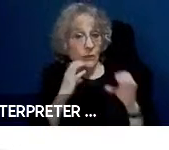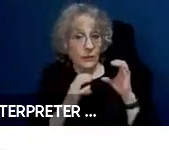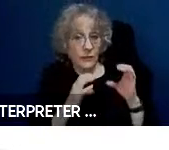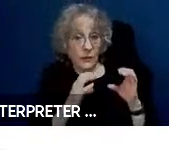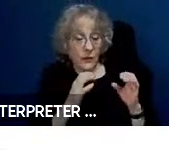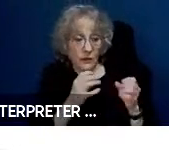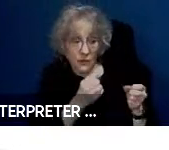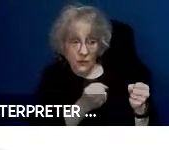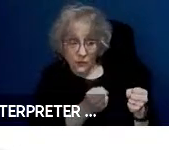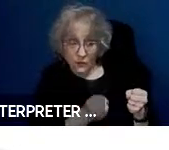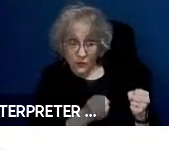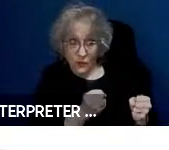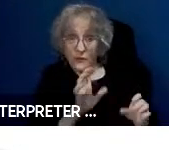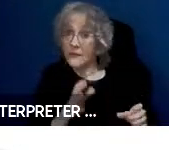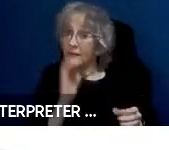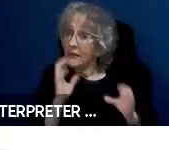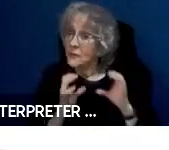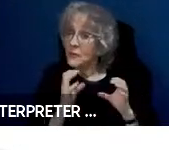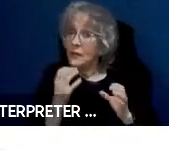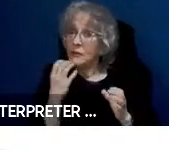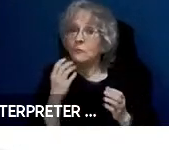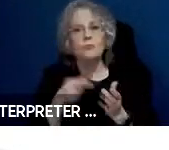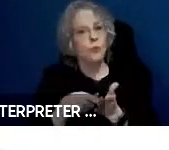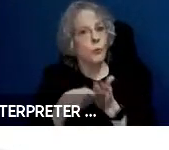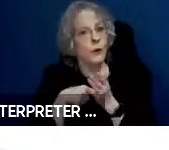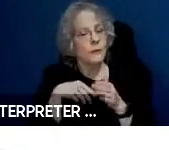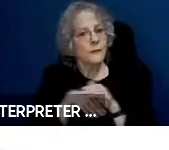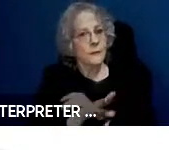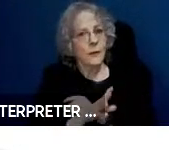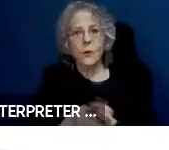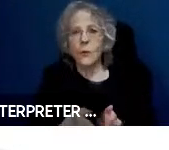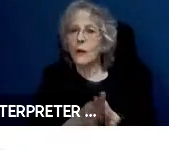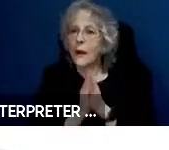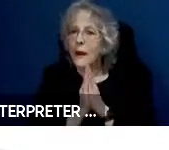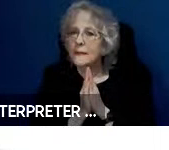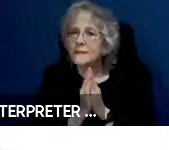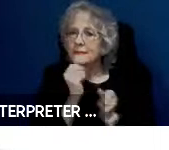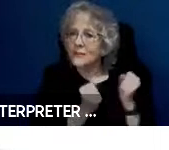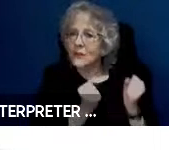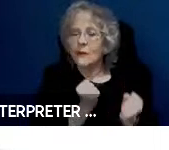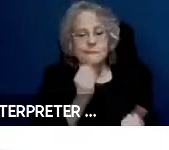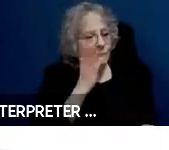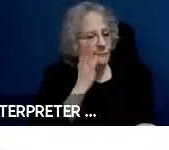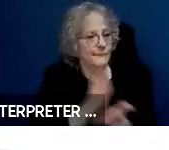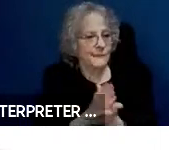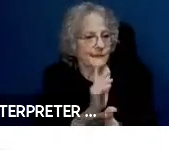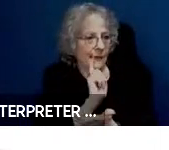be accessible? What about asking the car to stop, or what about saying that there is an emergency.